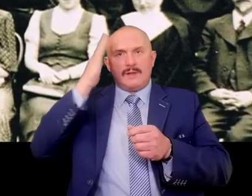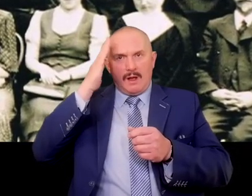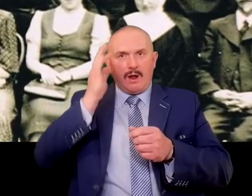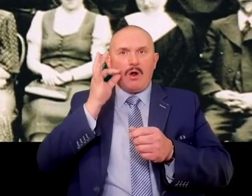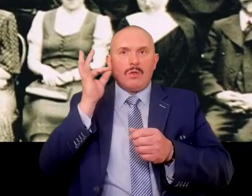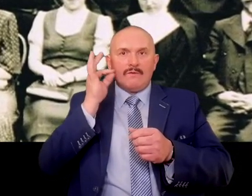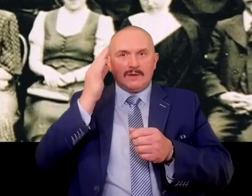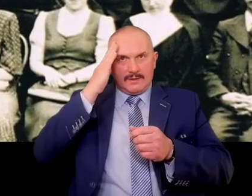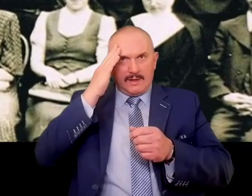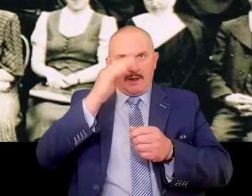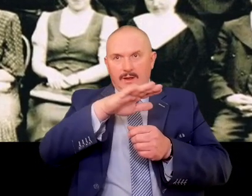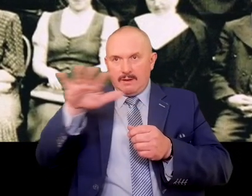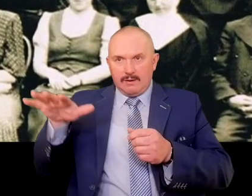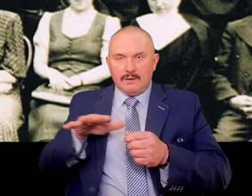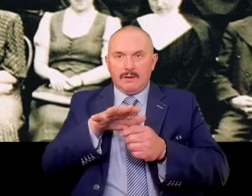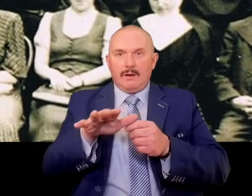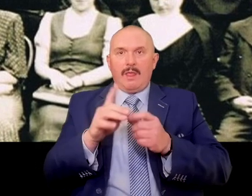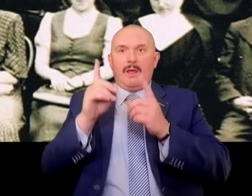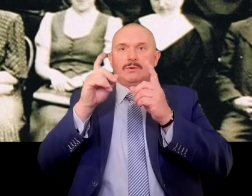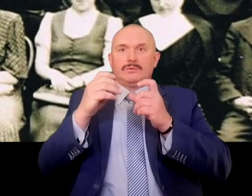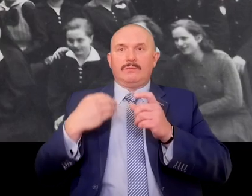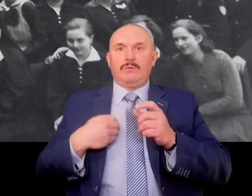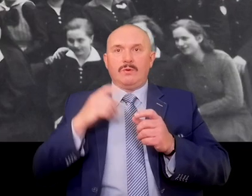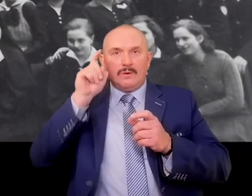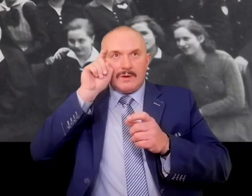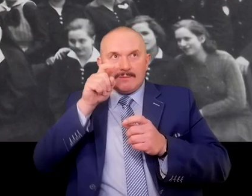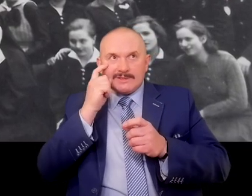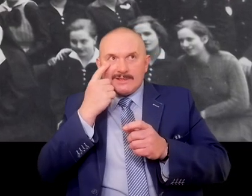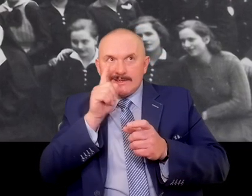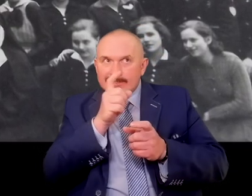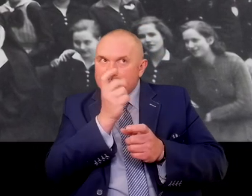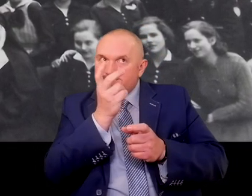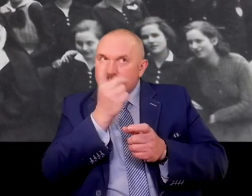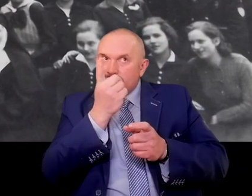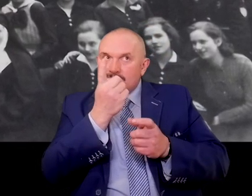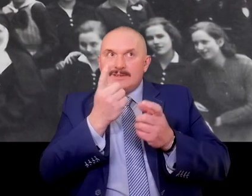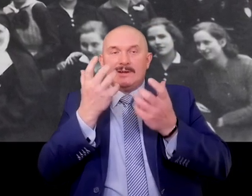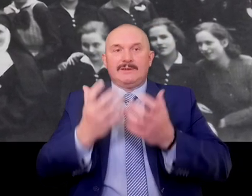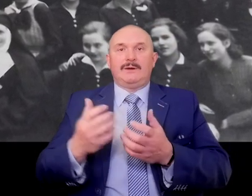from the very beginning she was put on the list of people whom the Germans wanted to kill